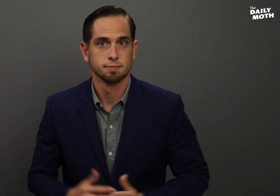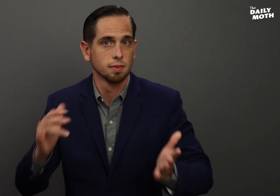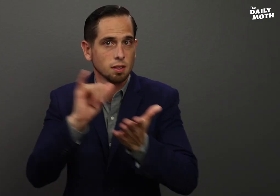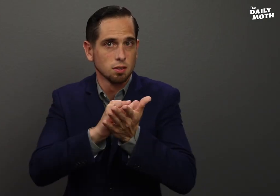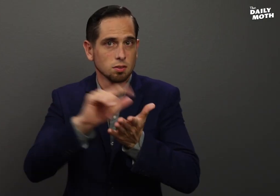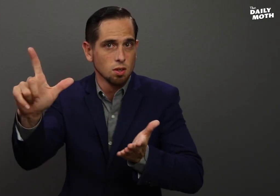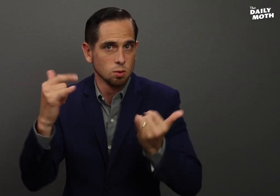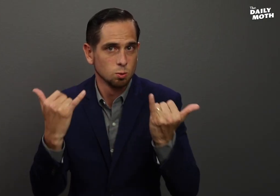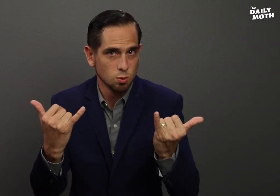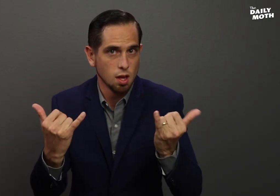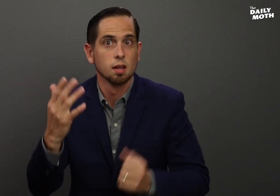That is all for today.